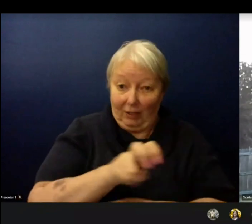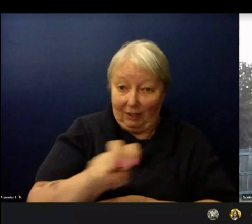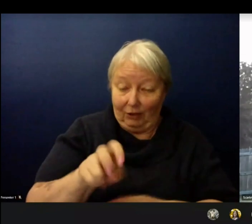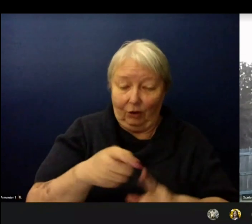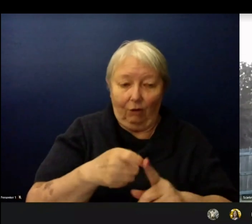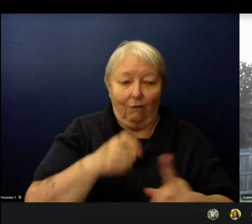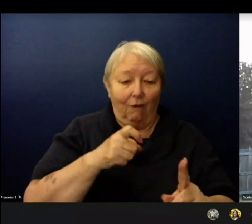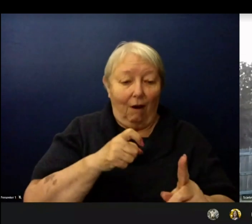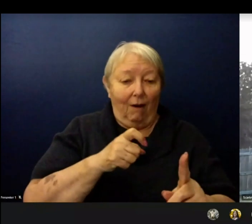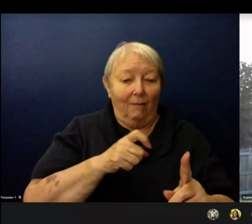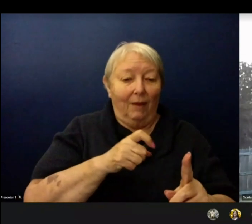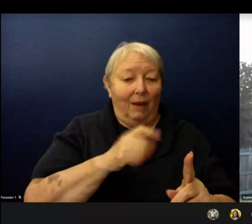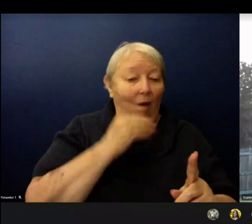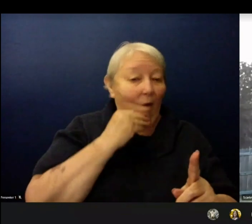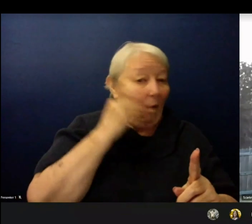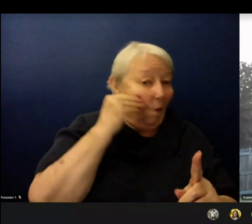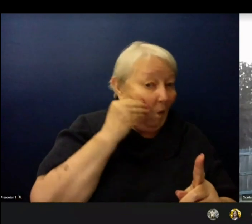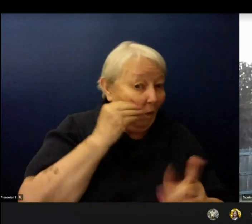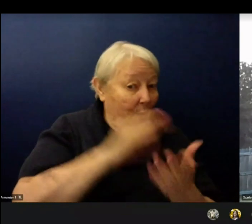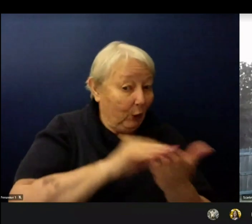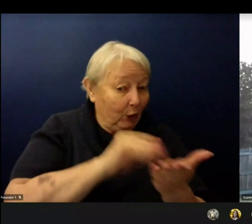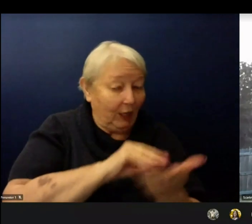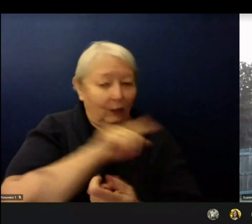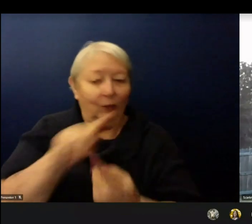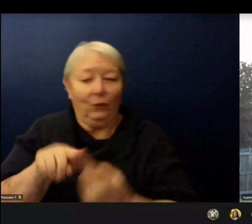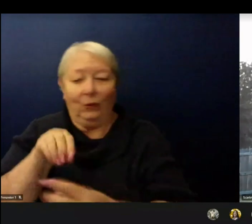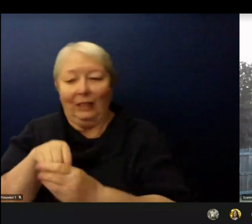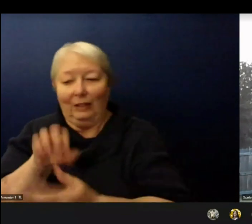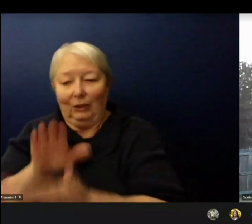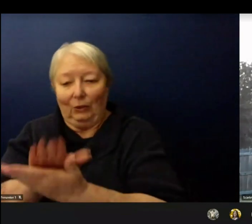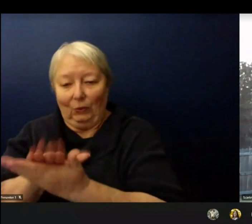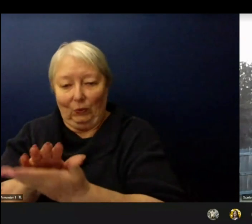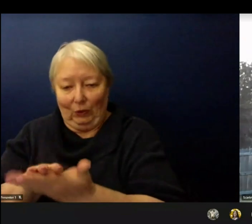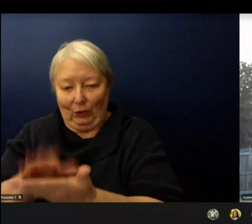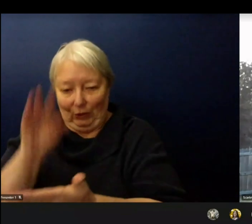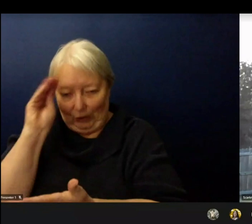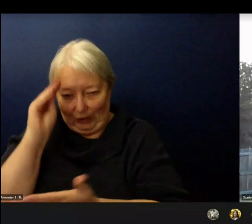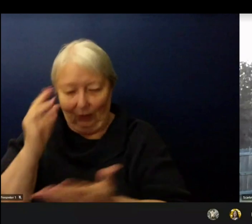There will be a lot of feelings to address. We want to support students and staff as much